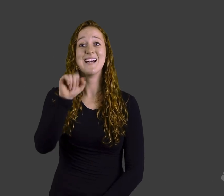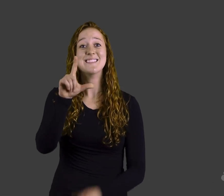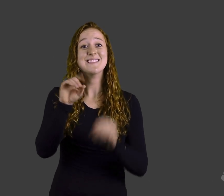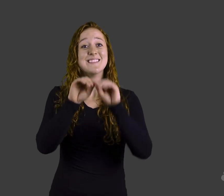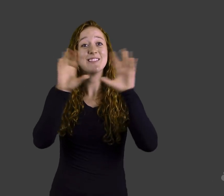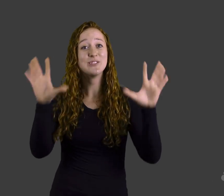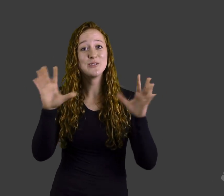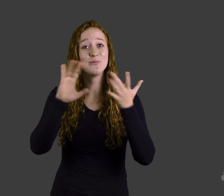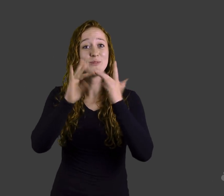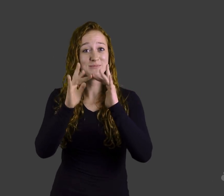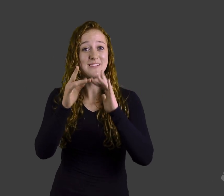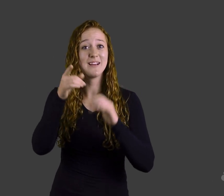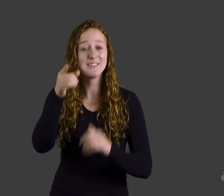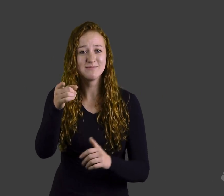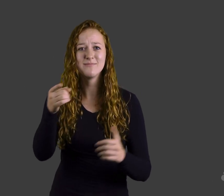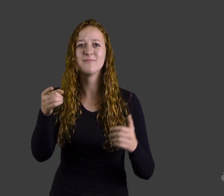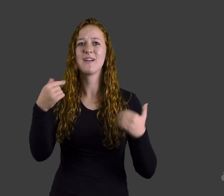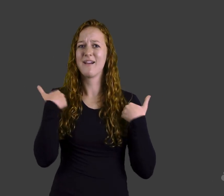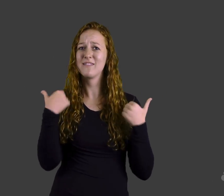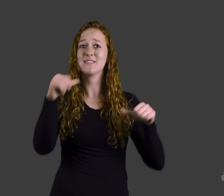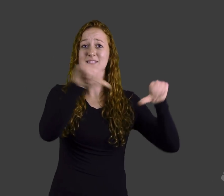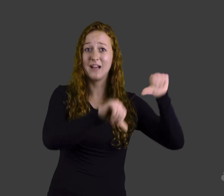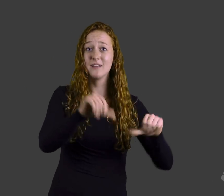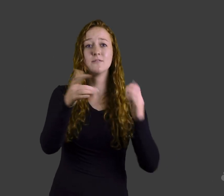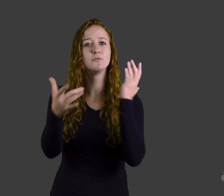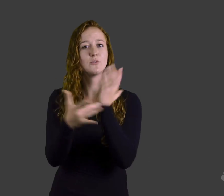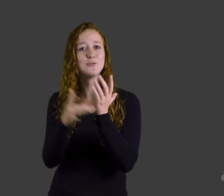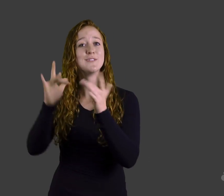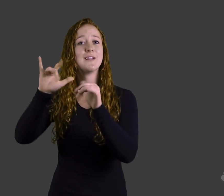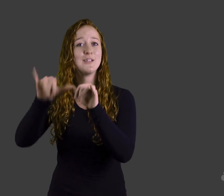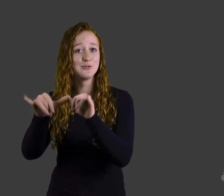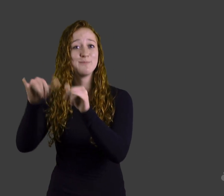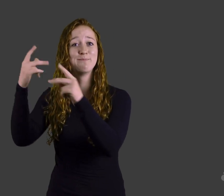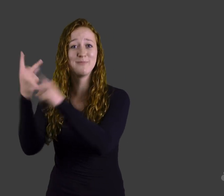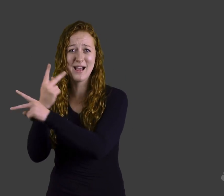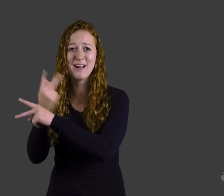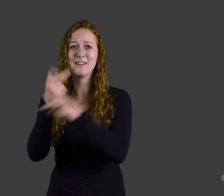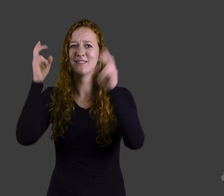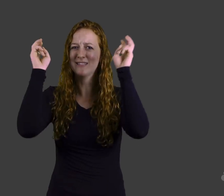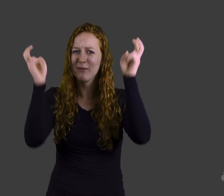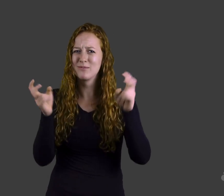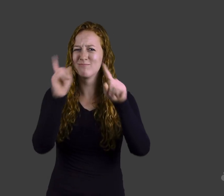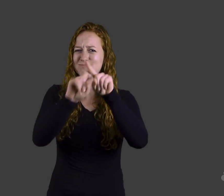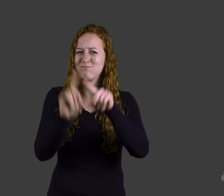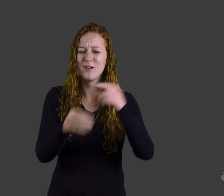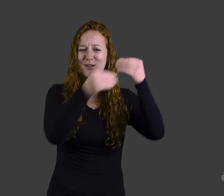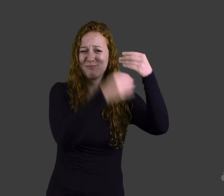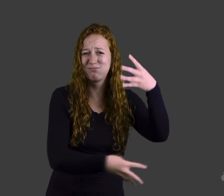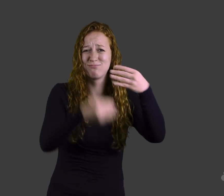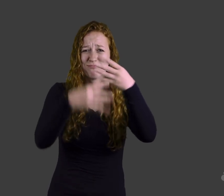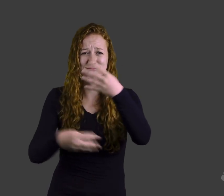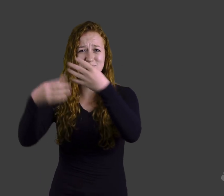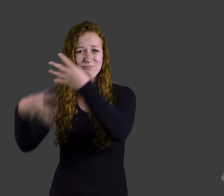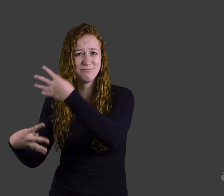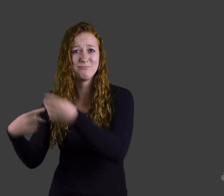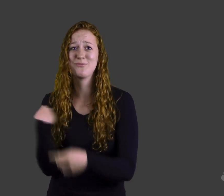The ASL Clear website has science, technology, engineering and math topics and each main topic has a set of subtopics.